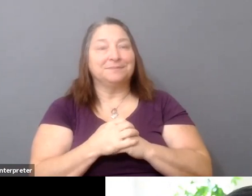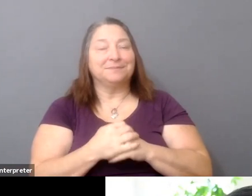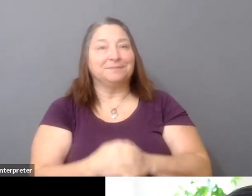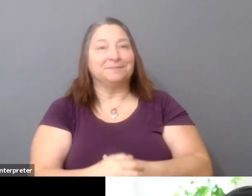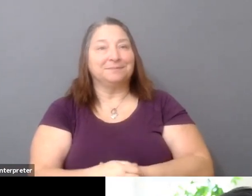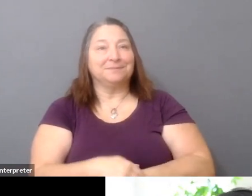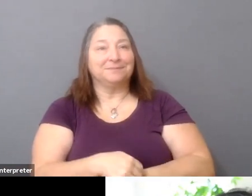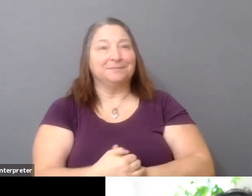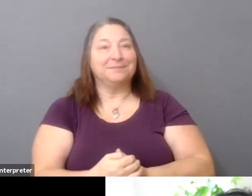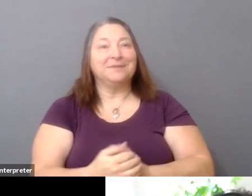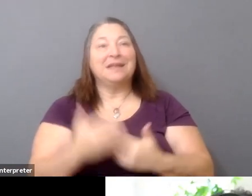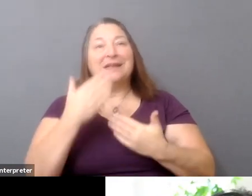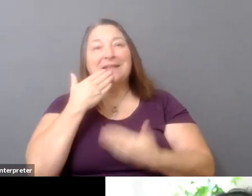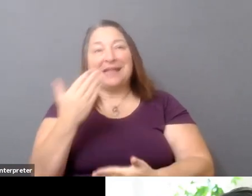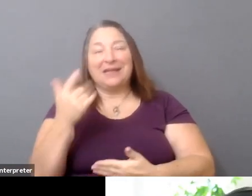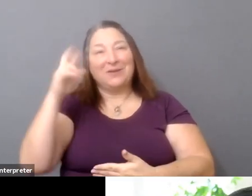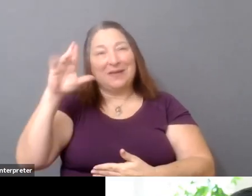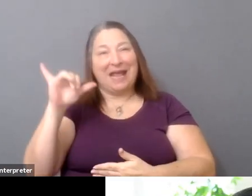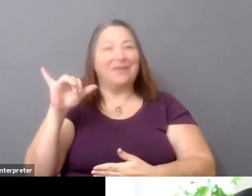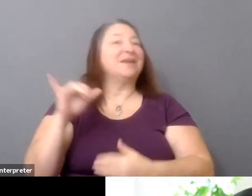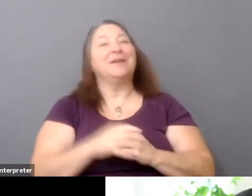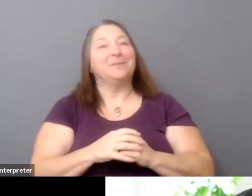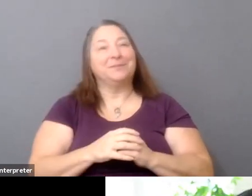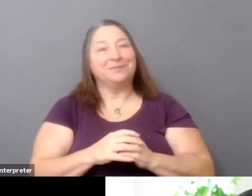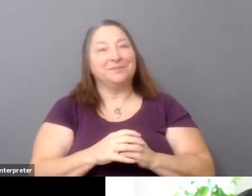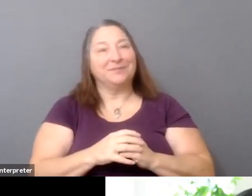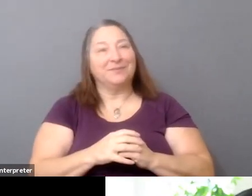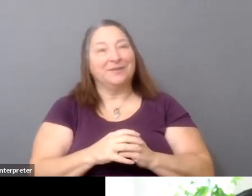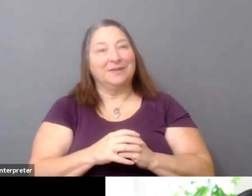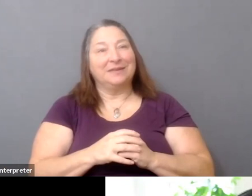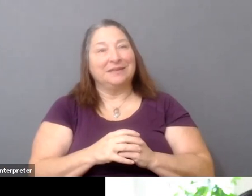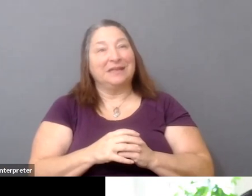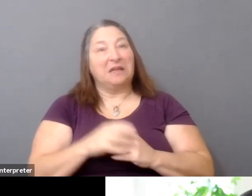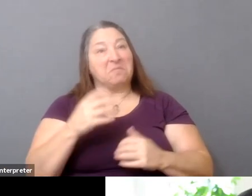Thanks, Gary. I mean, maybe we should just take that as a jumping-off point.